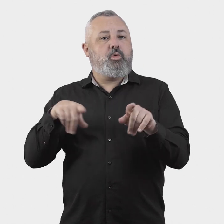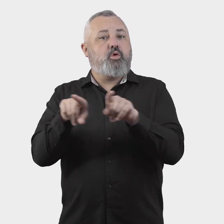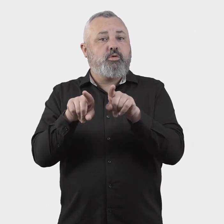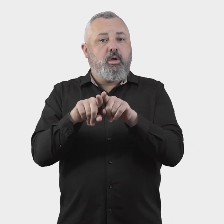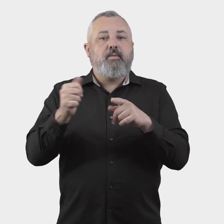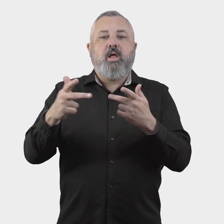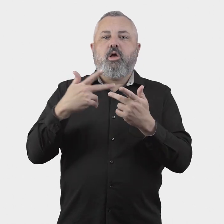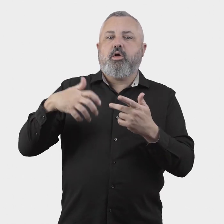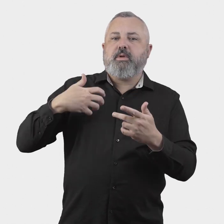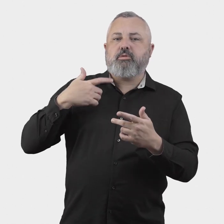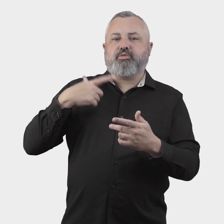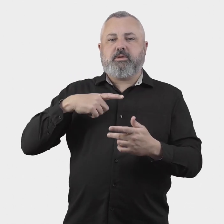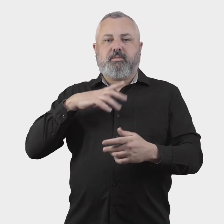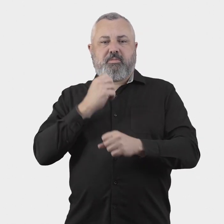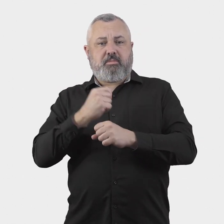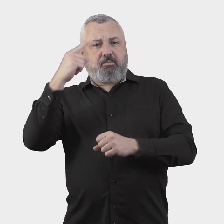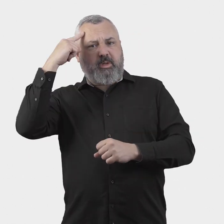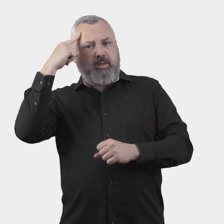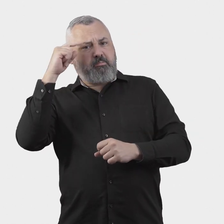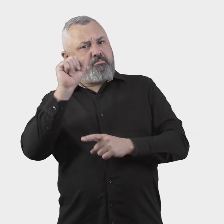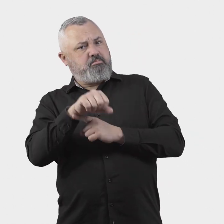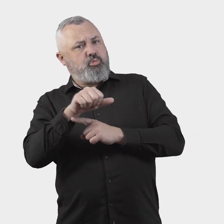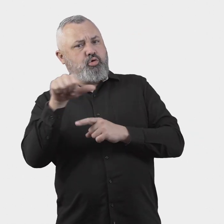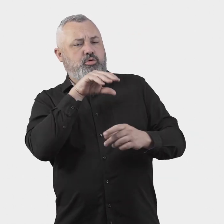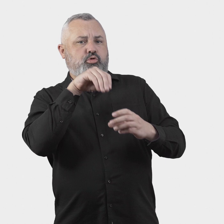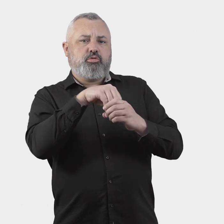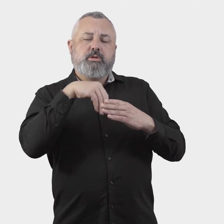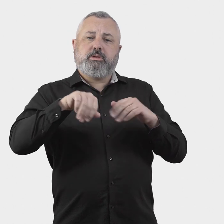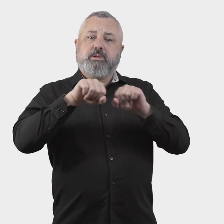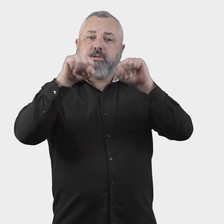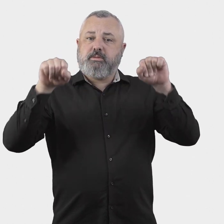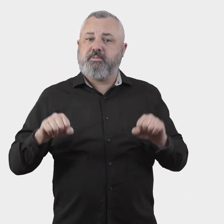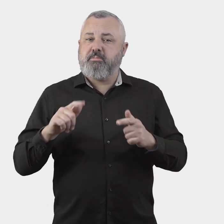In addition, the government considers it may be appropriate that the ombuds scheme